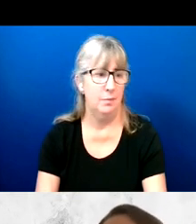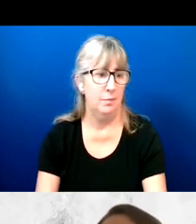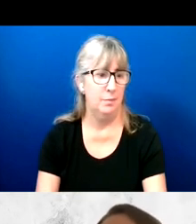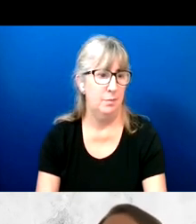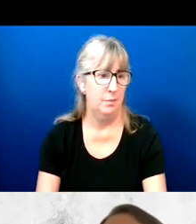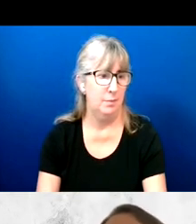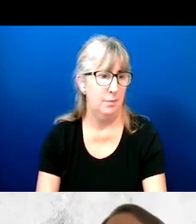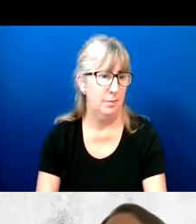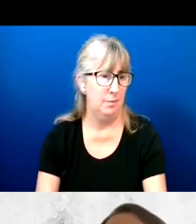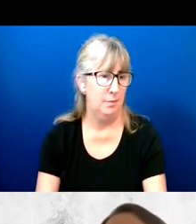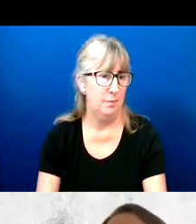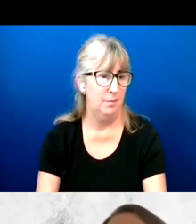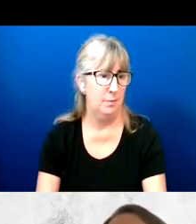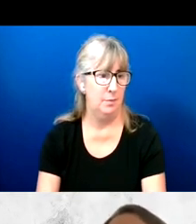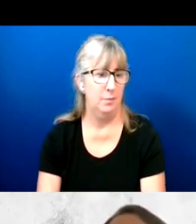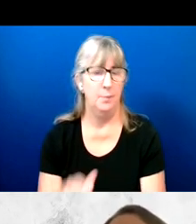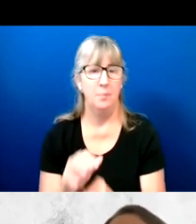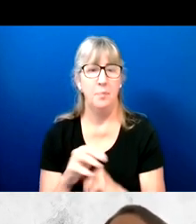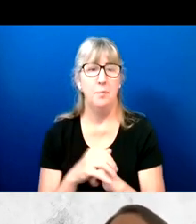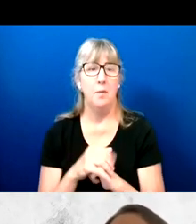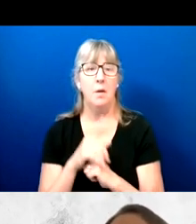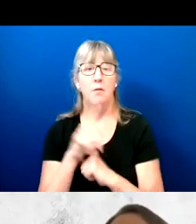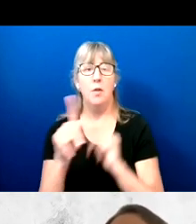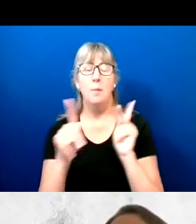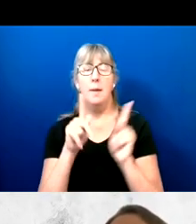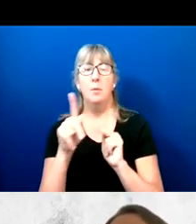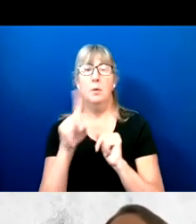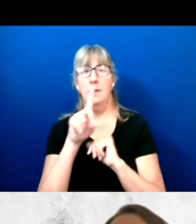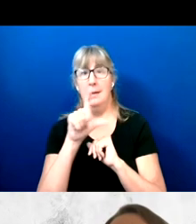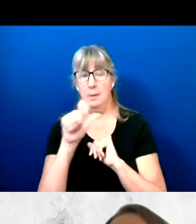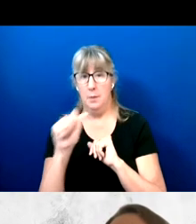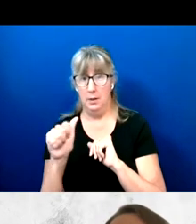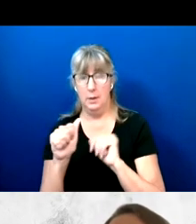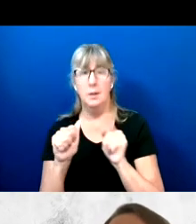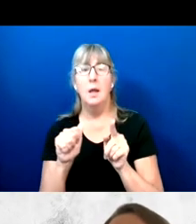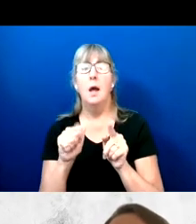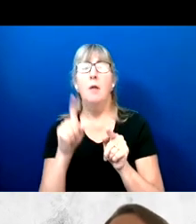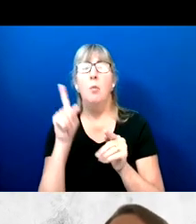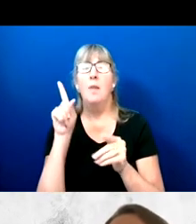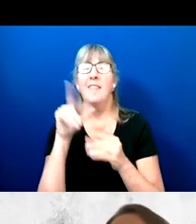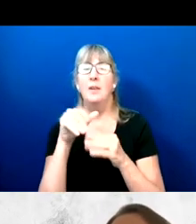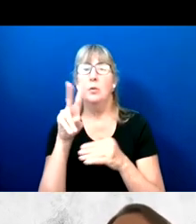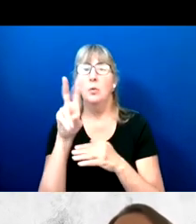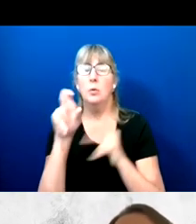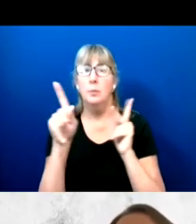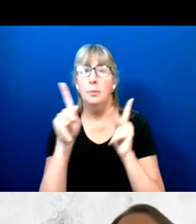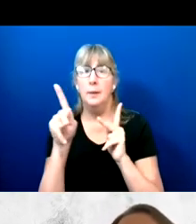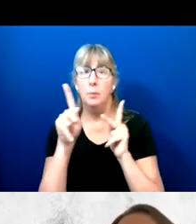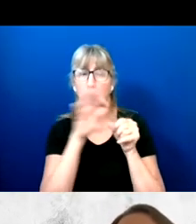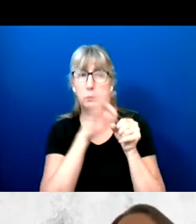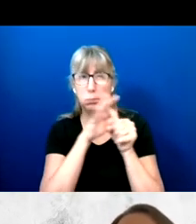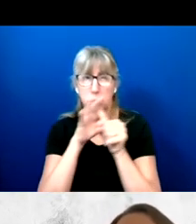Among the 1200 who were polled on the issues that mattered to them most, 1679 were people